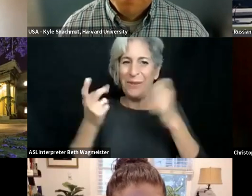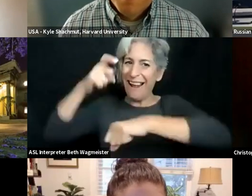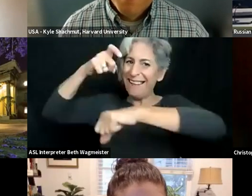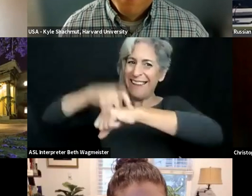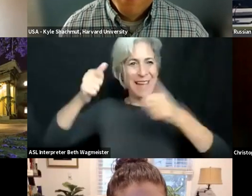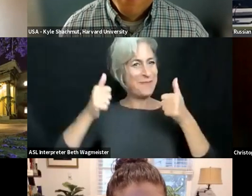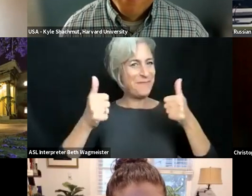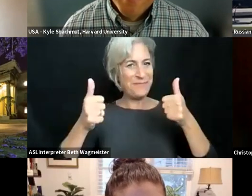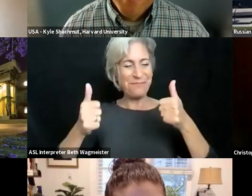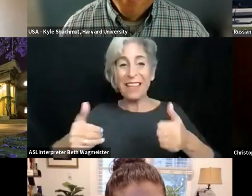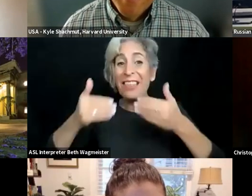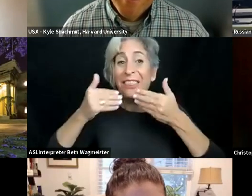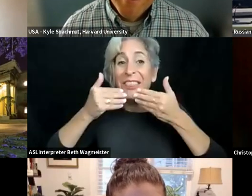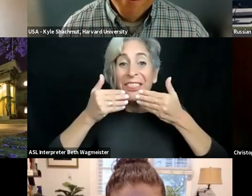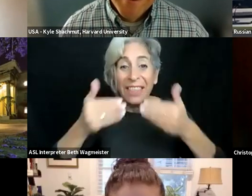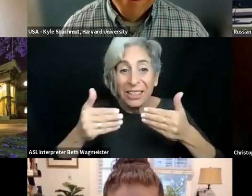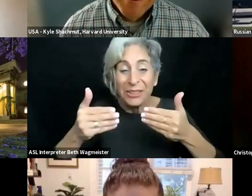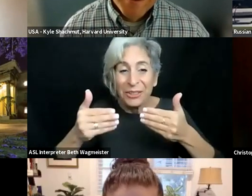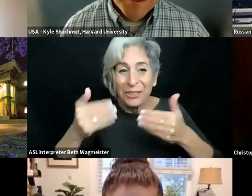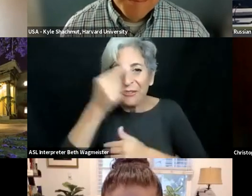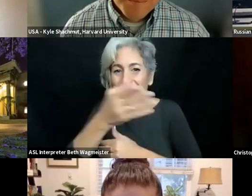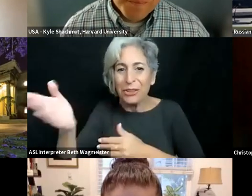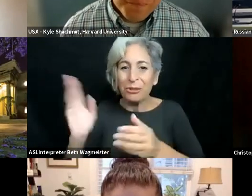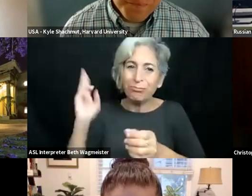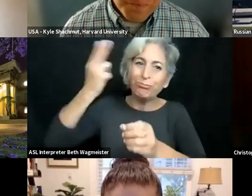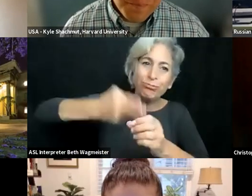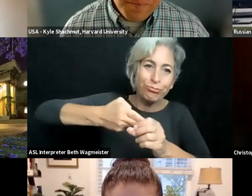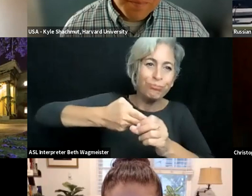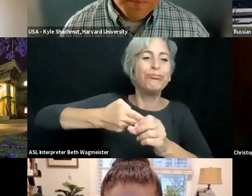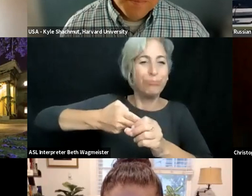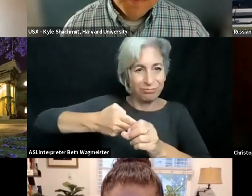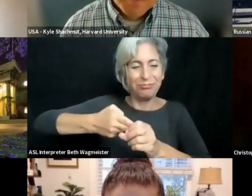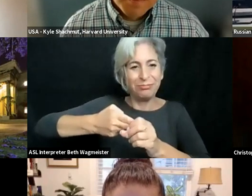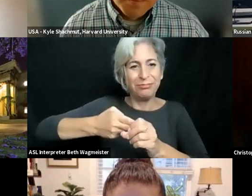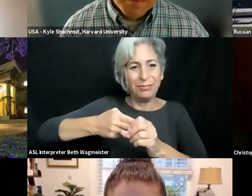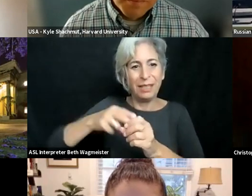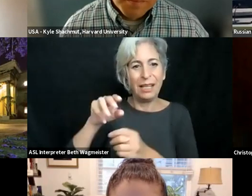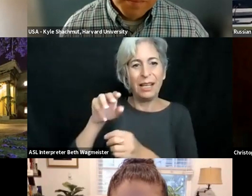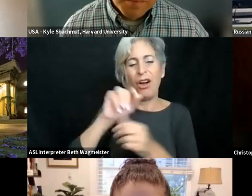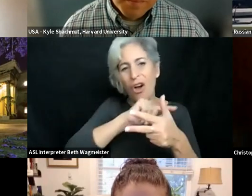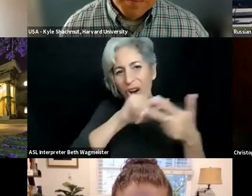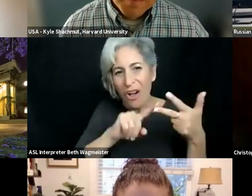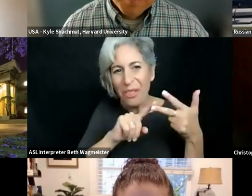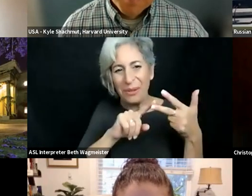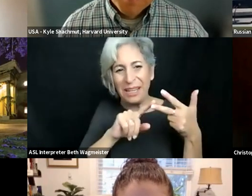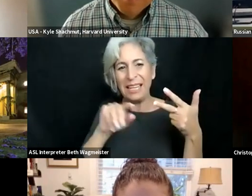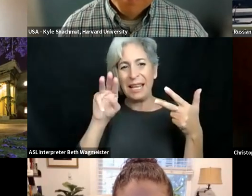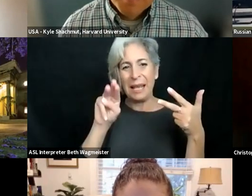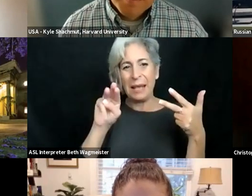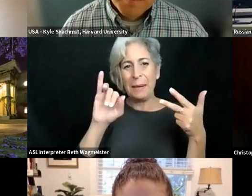allows me to close our panel, and I'm very pleased to see that we are well on time. Thank you very